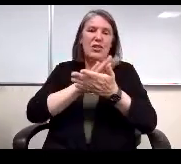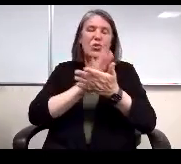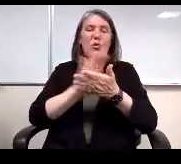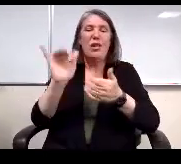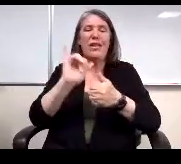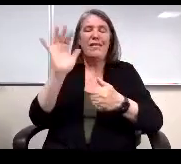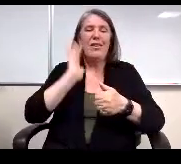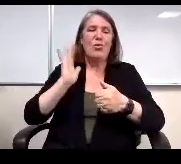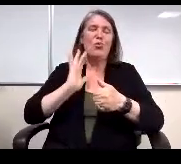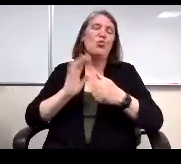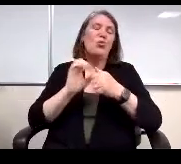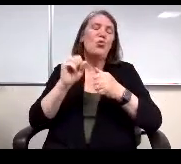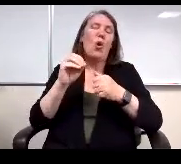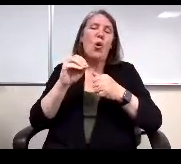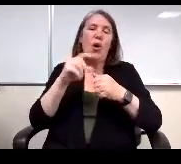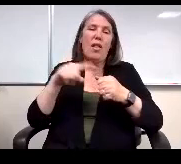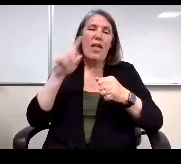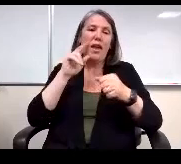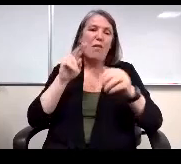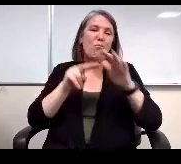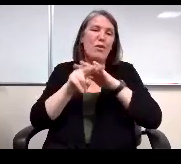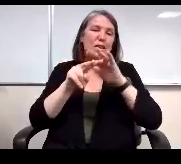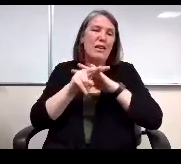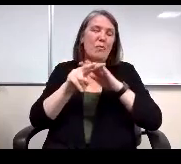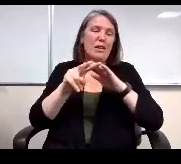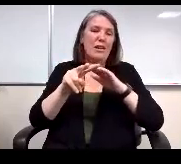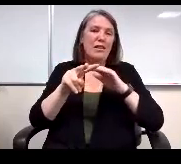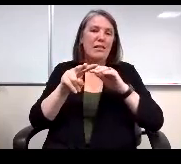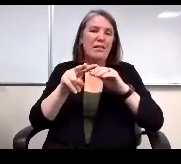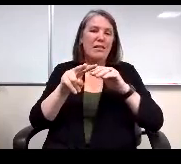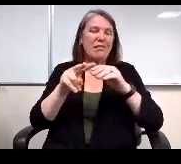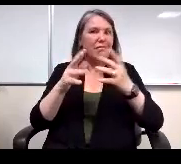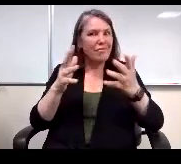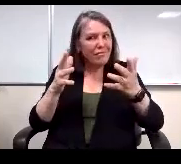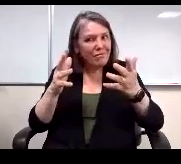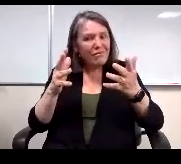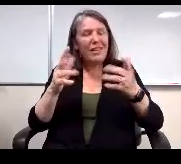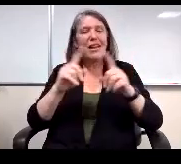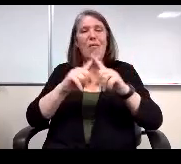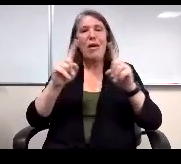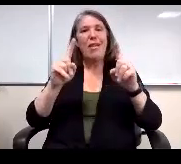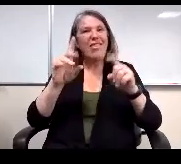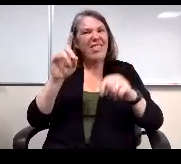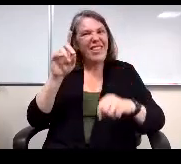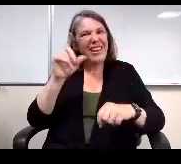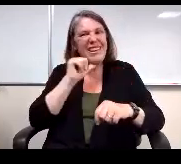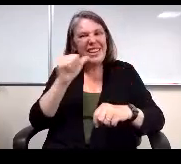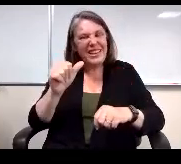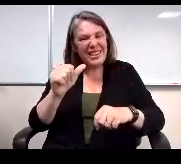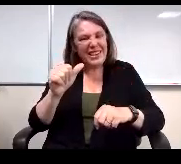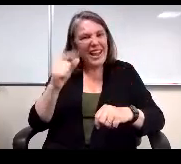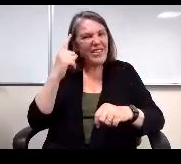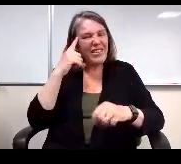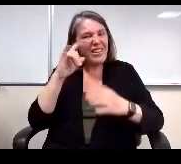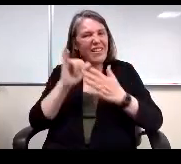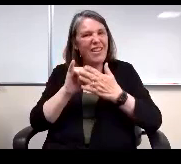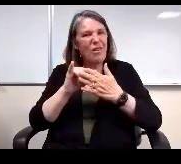and so they predictably doing that, but the faculty did. I just thought that was strange anomaly.